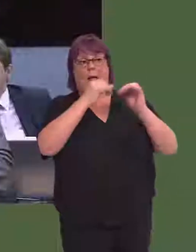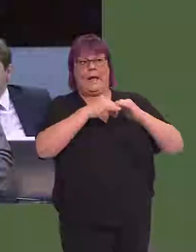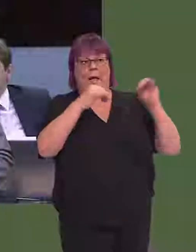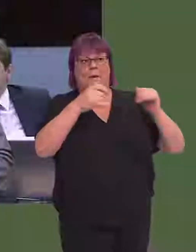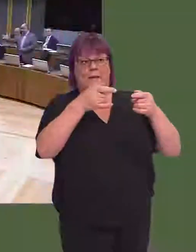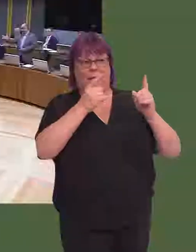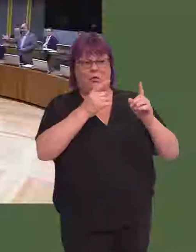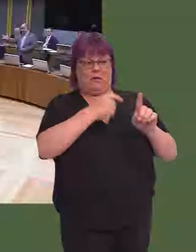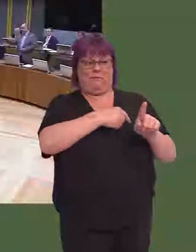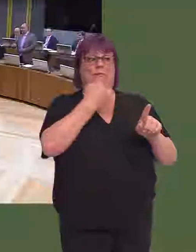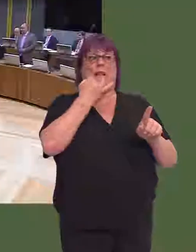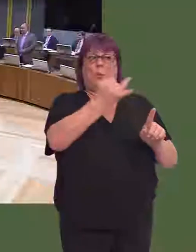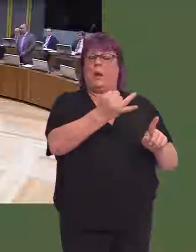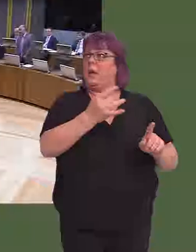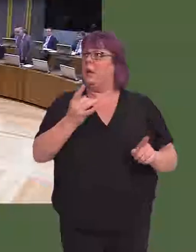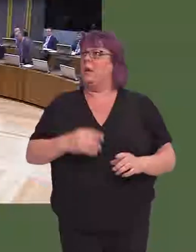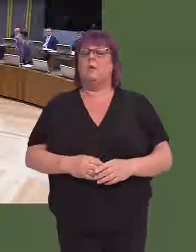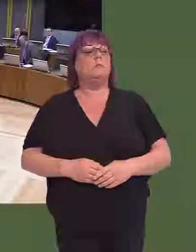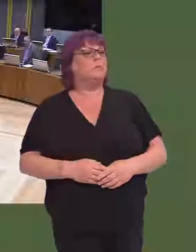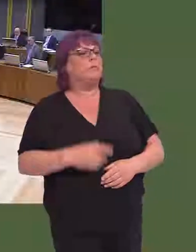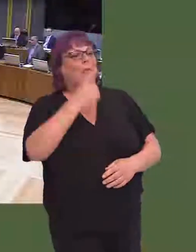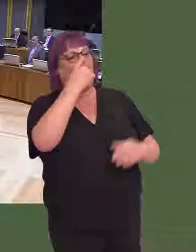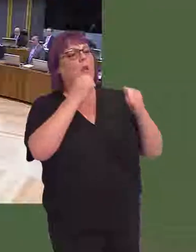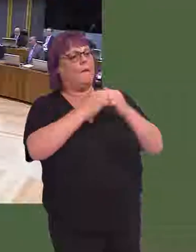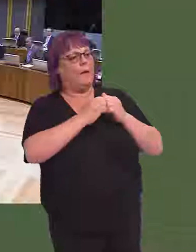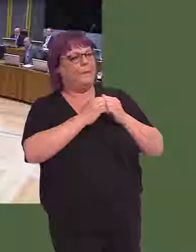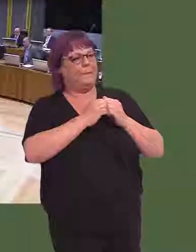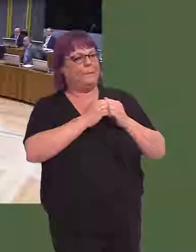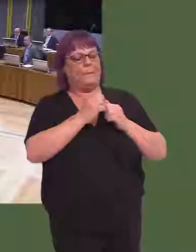Secretary and understand exactly what's happening? Carwyn Jones AM: I can confirm that.